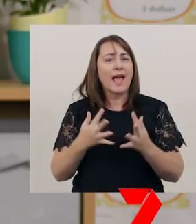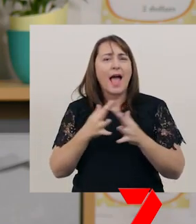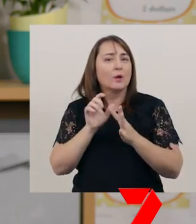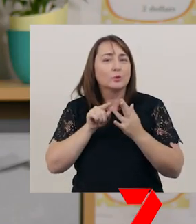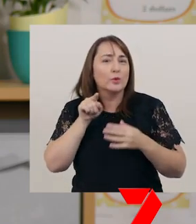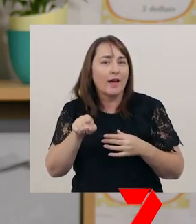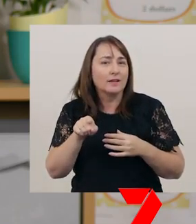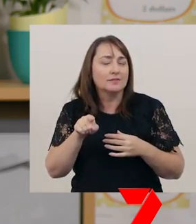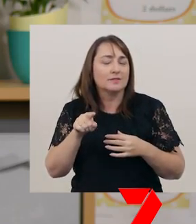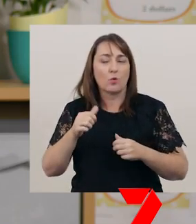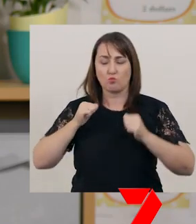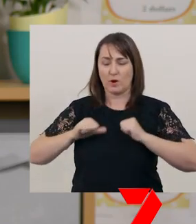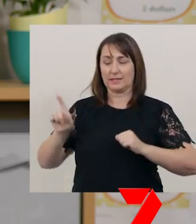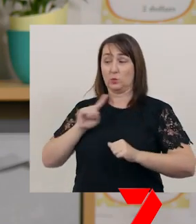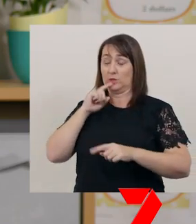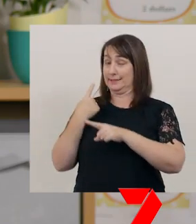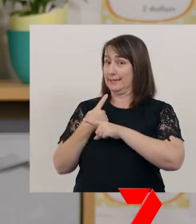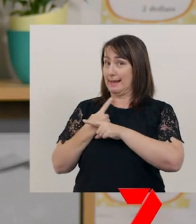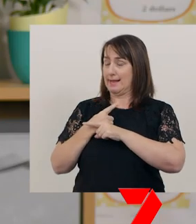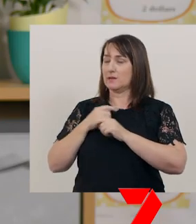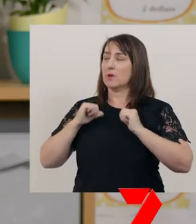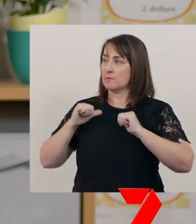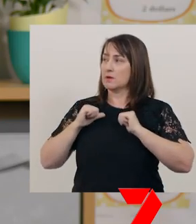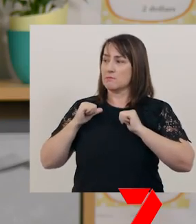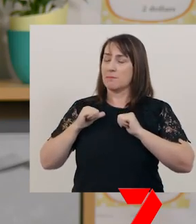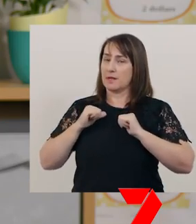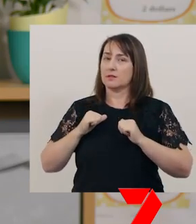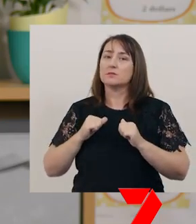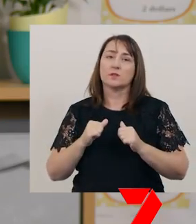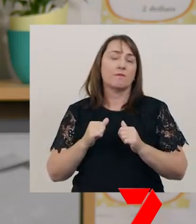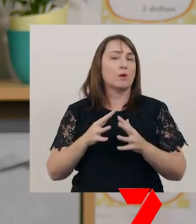by practising. \It is useful to practise your presentation,